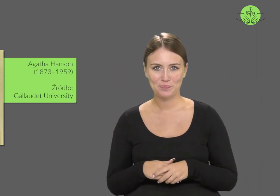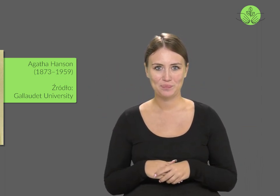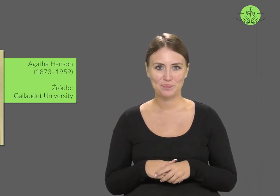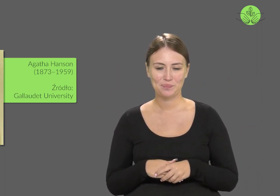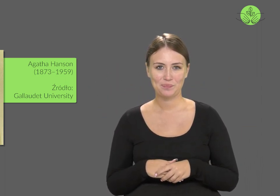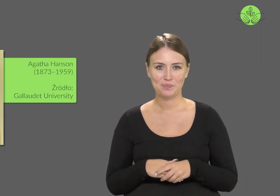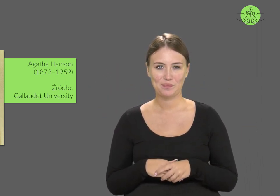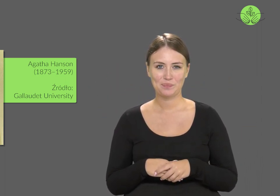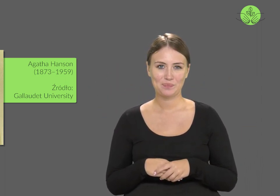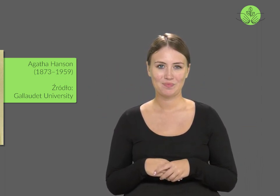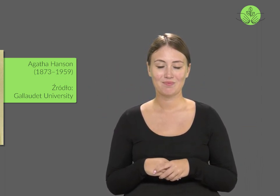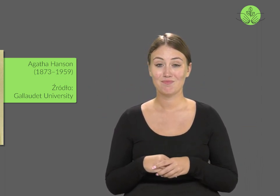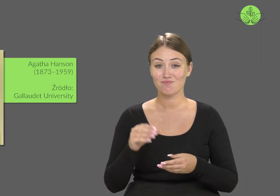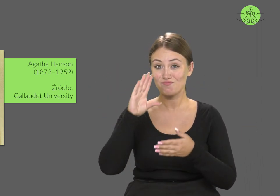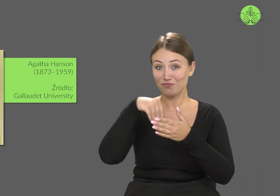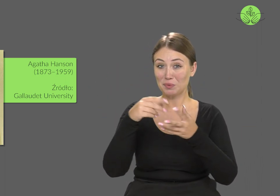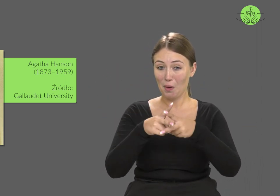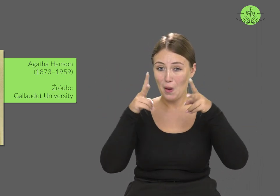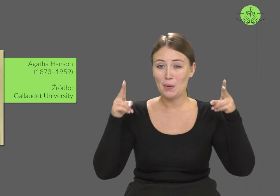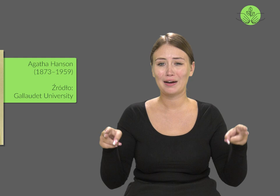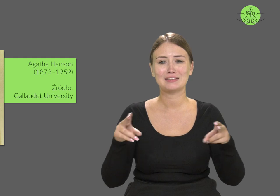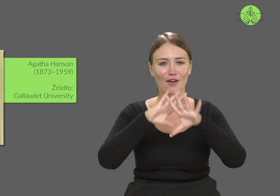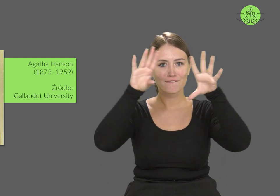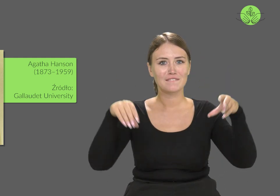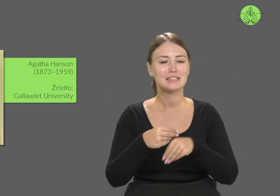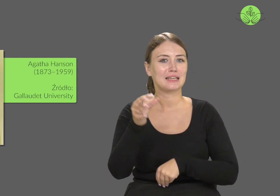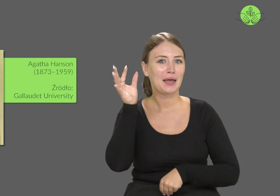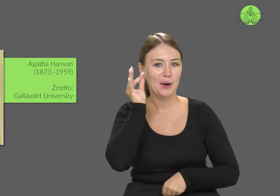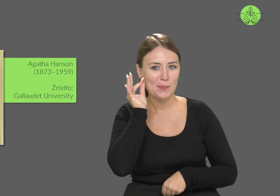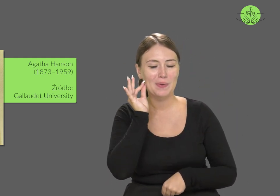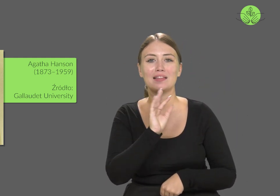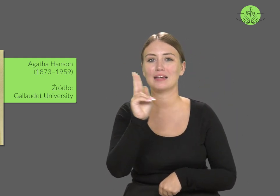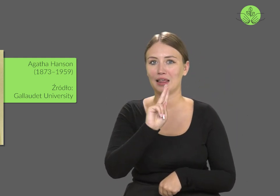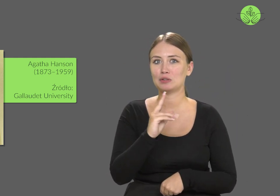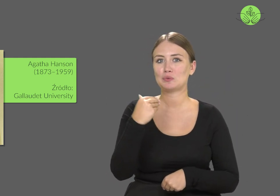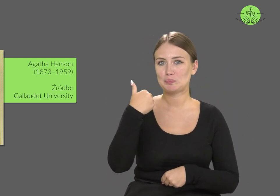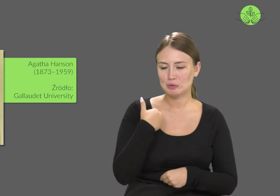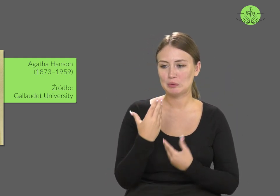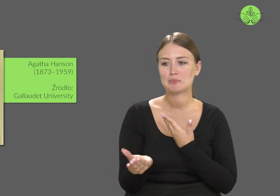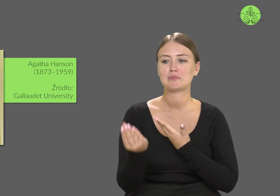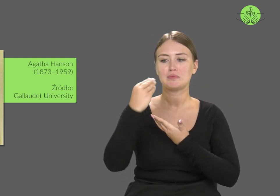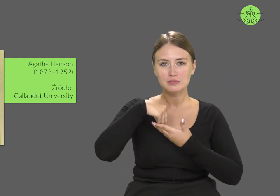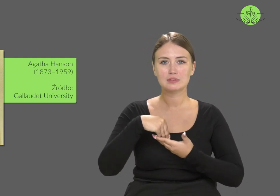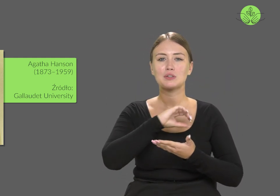in a designated women's dormitory and were not allowed to participate